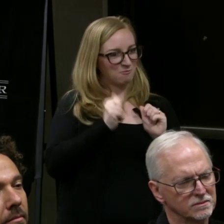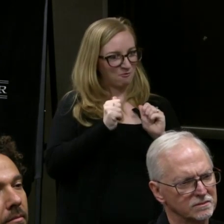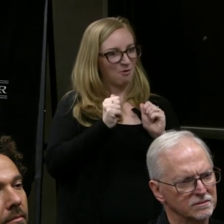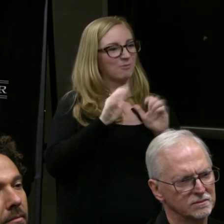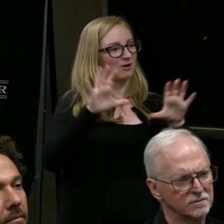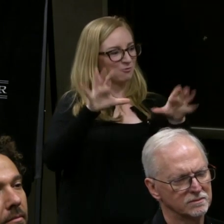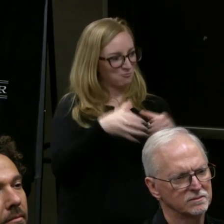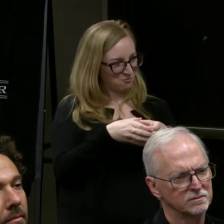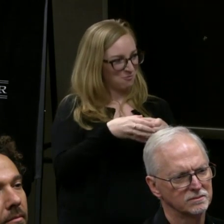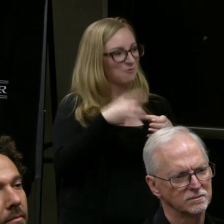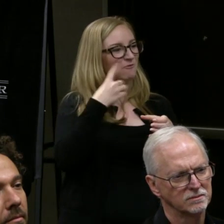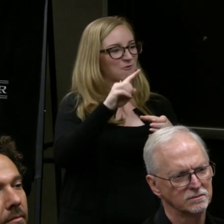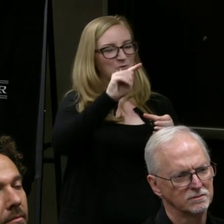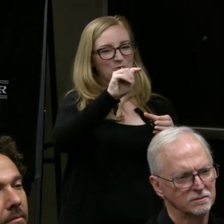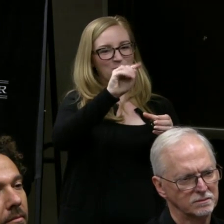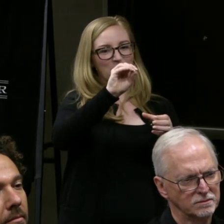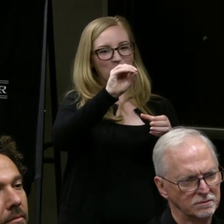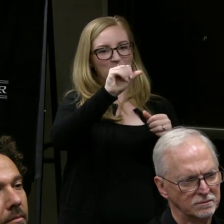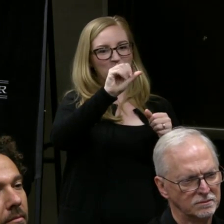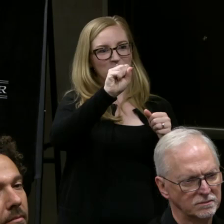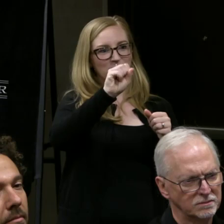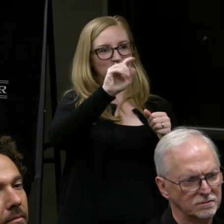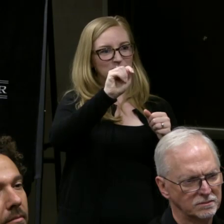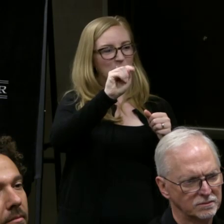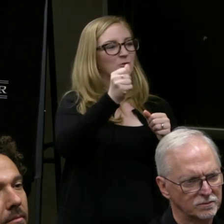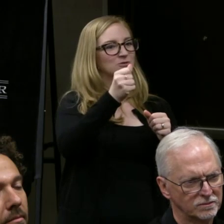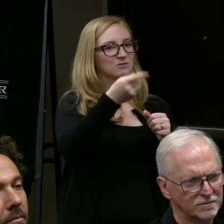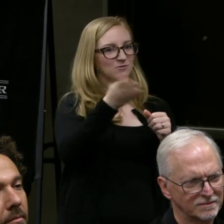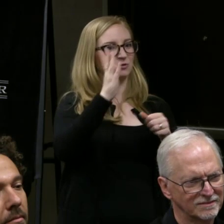of "Toast," the show a few years ago,